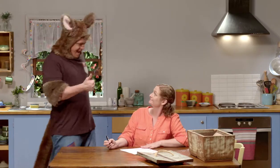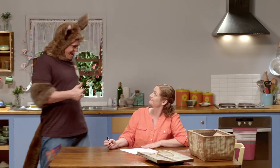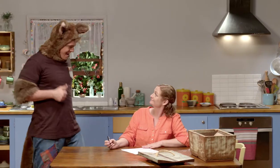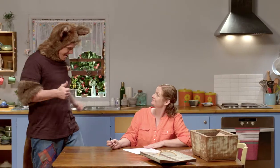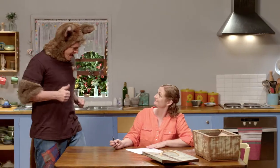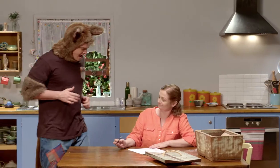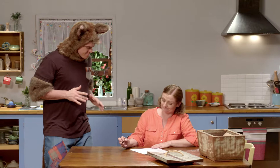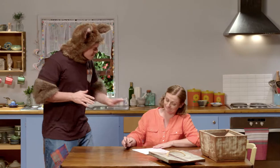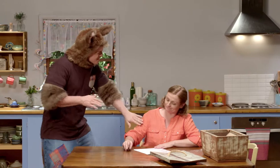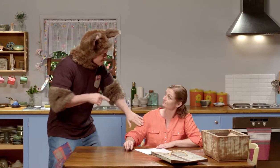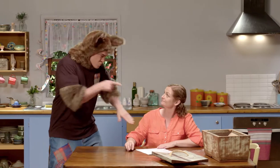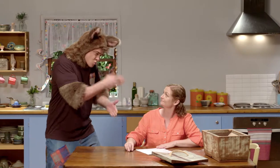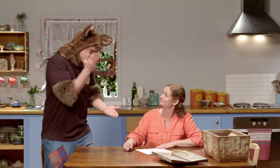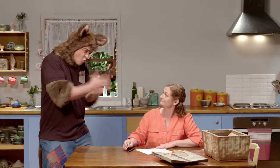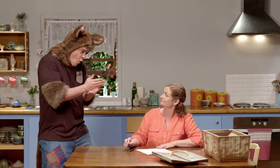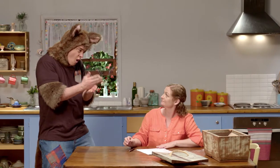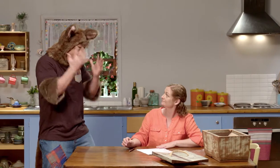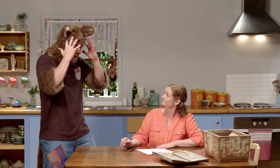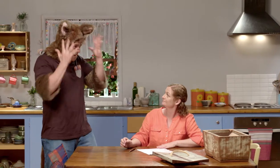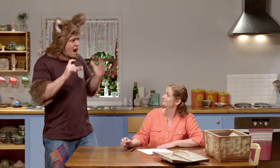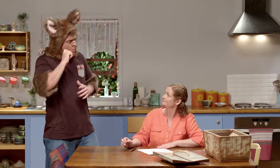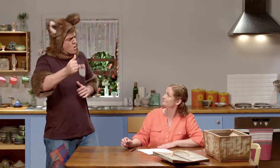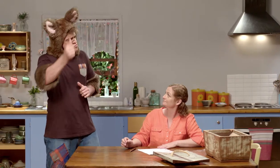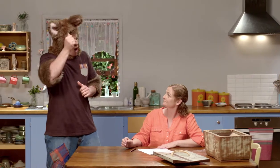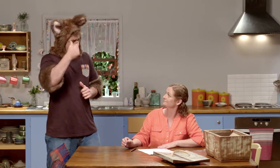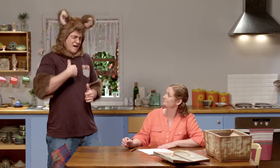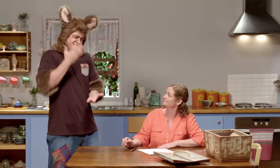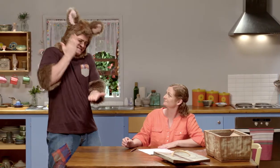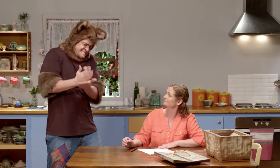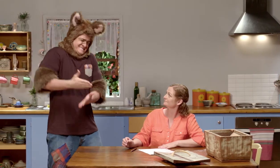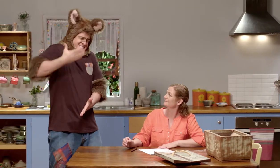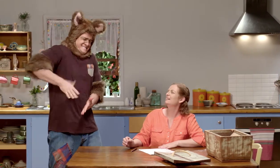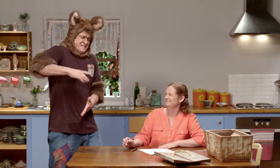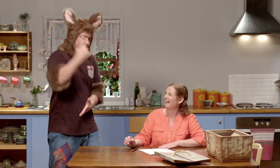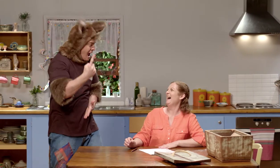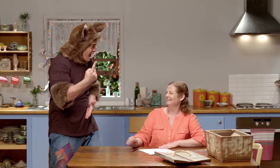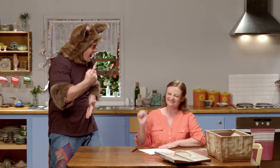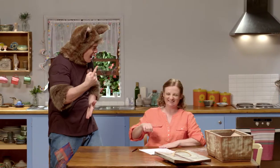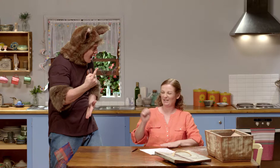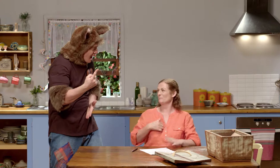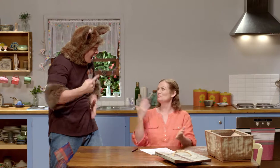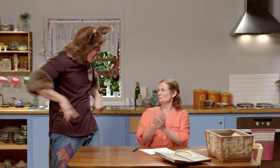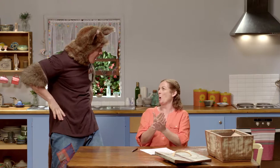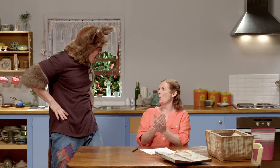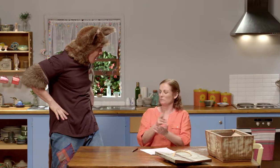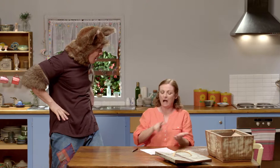Great. Now, Sally, are you sure that Amanda will know that I definitely need a new letterbox?